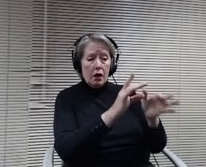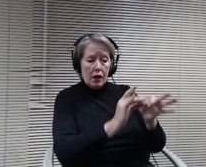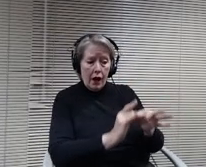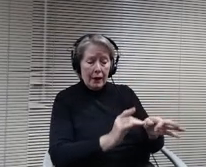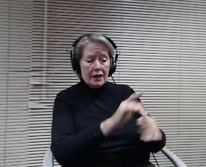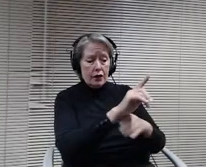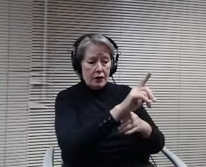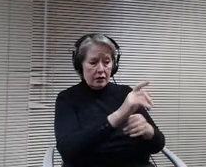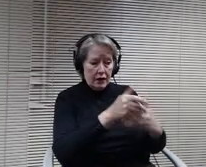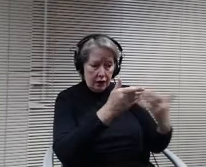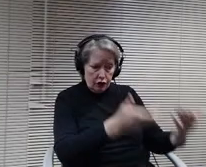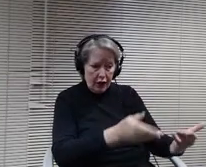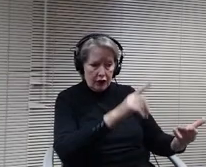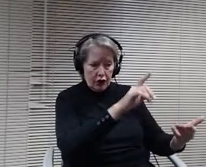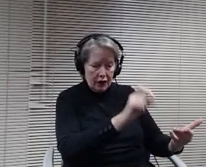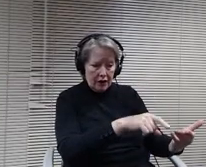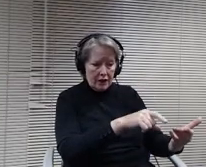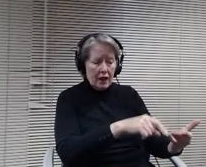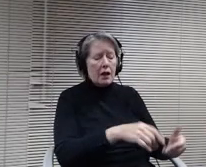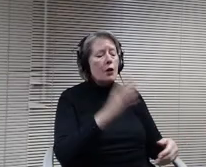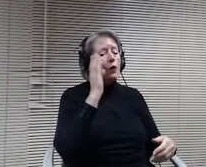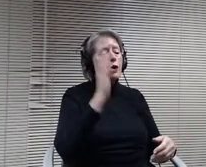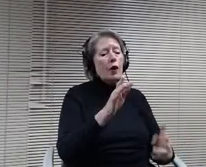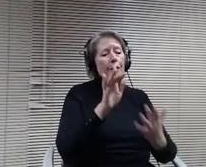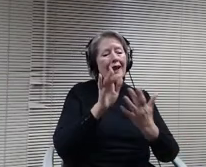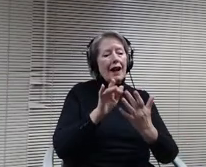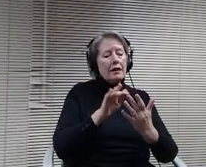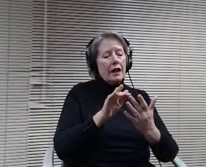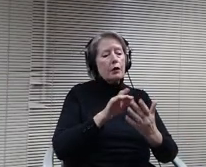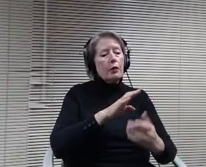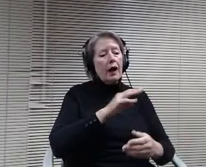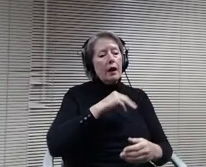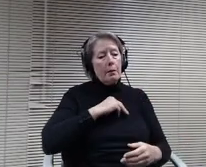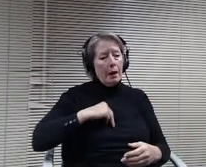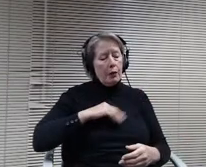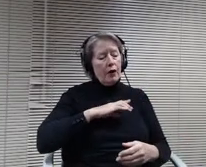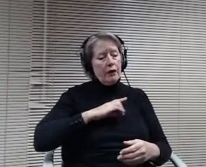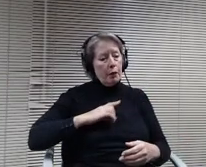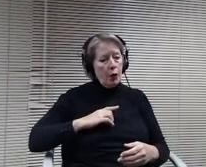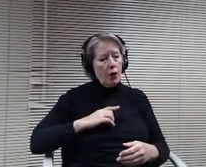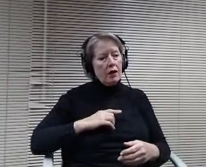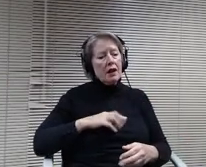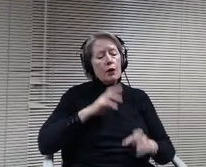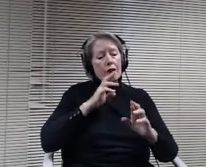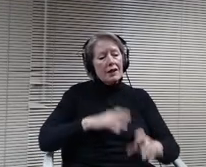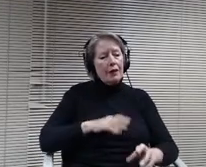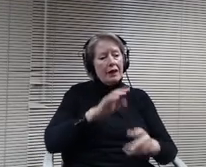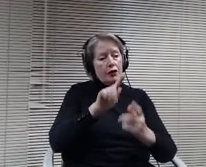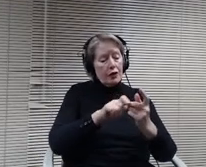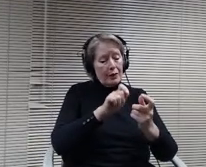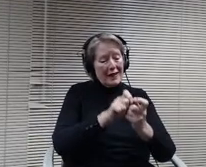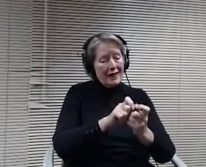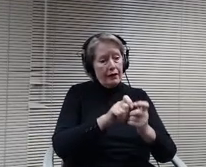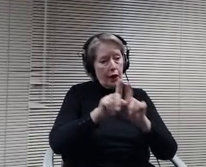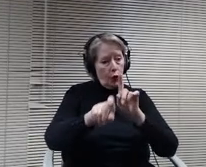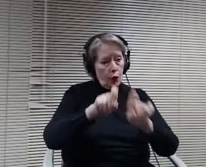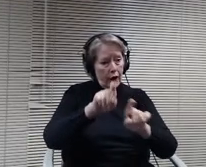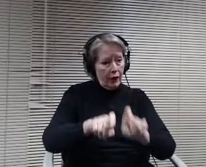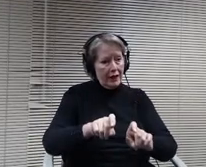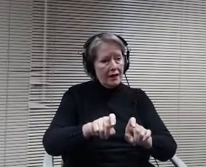Board or administration. Responses to specific queries raised in a public meeting of the school board will be shared at a future regularly